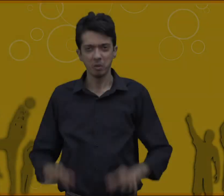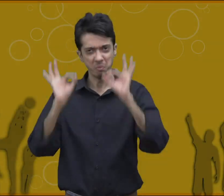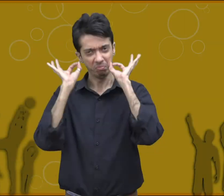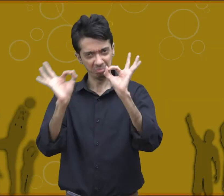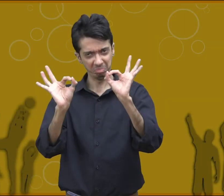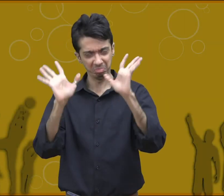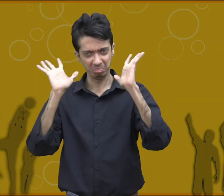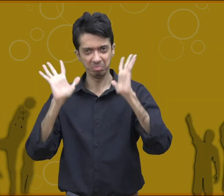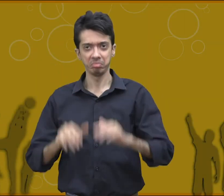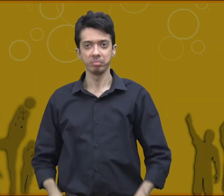efficiently